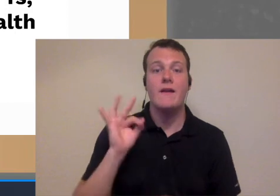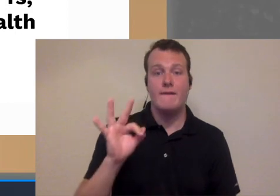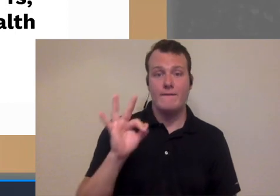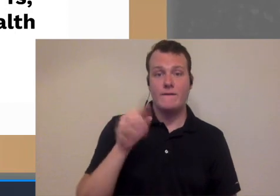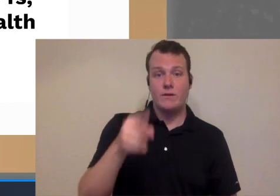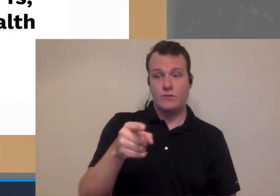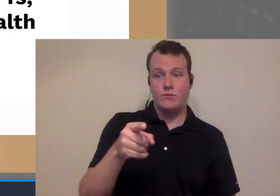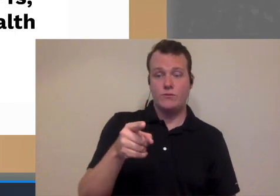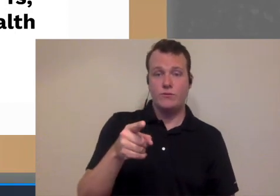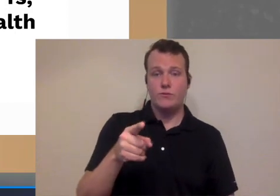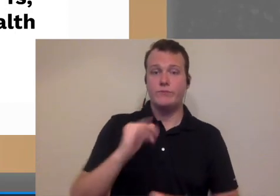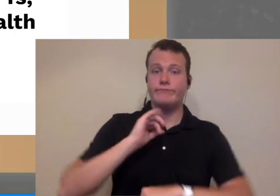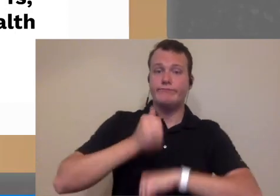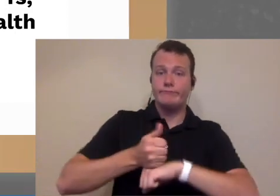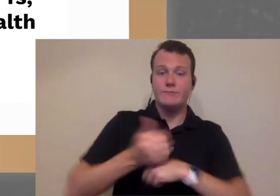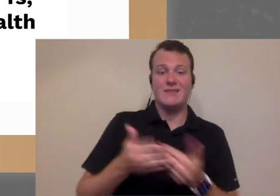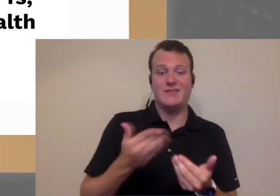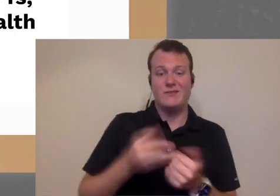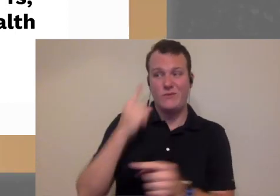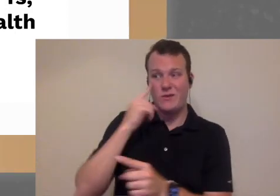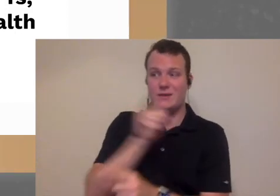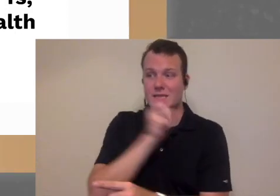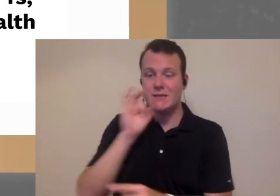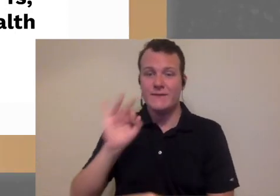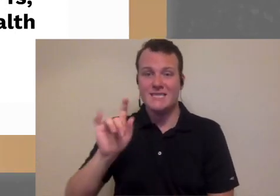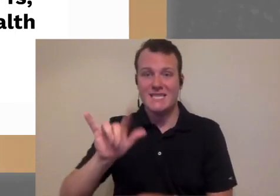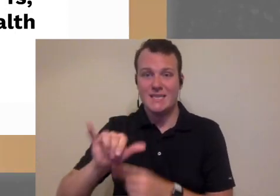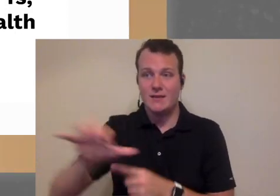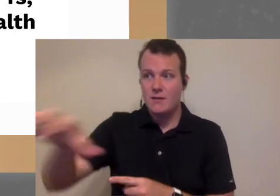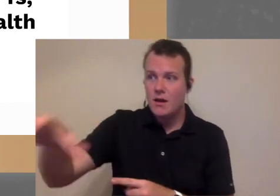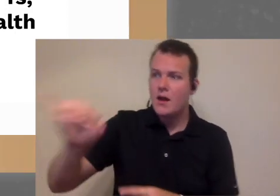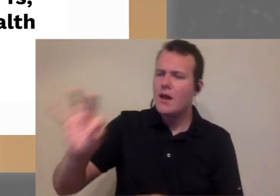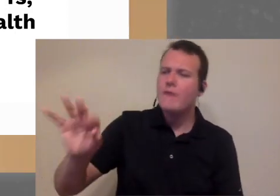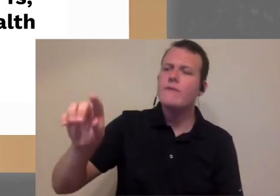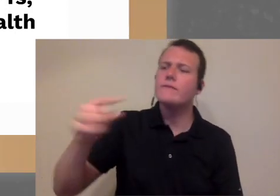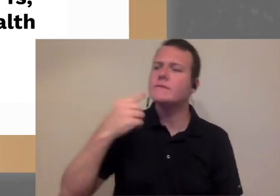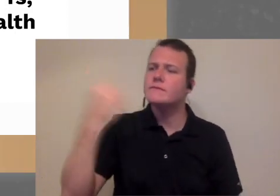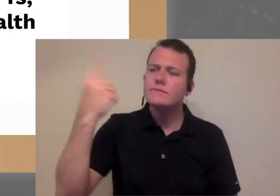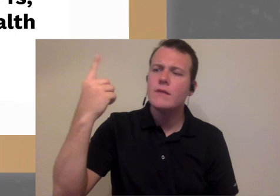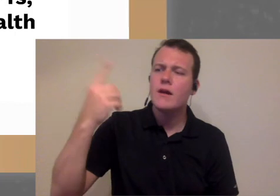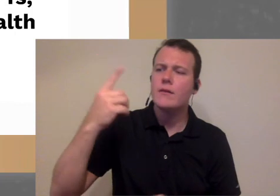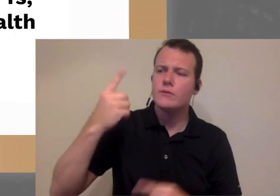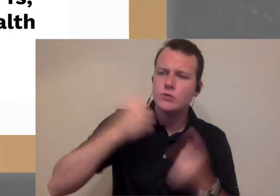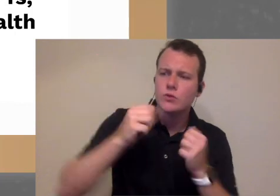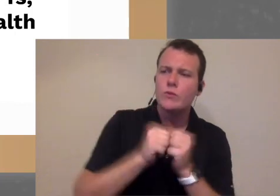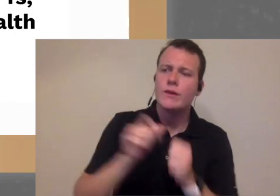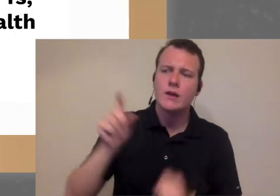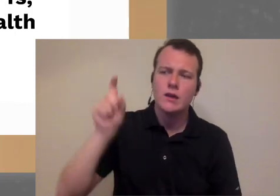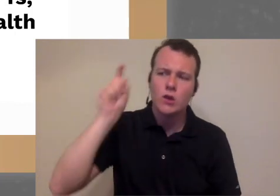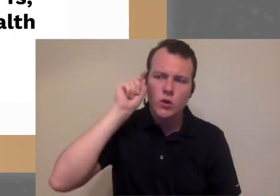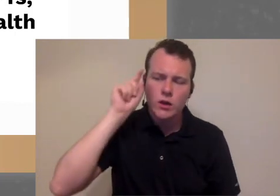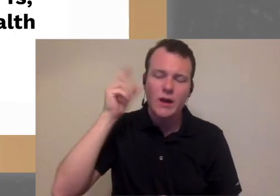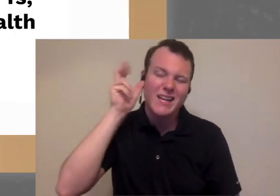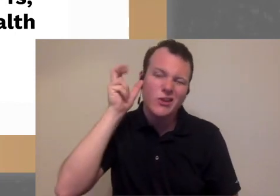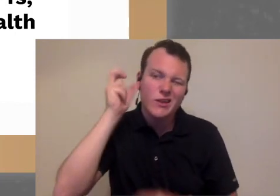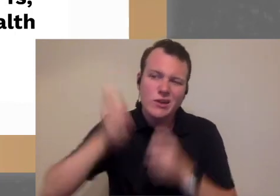make it easier for these you know for the senior facility hey if anyone ever has he concerns about you know their hearing issues have them click this link